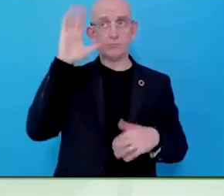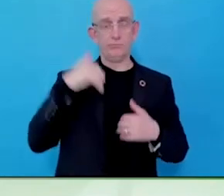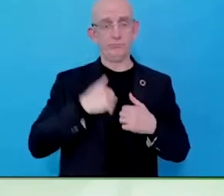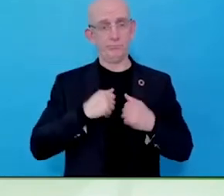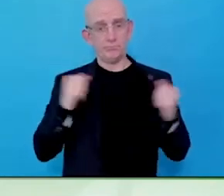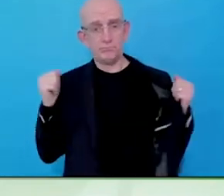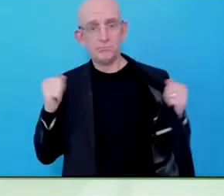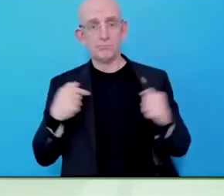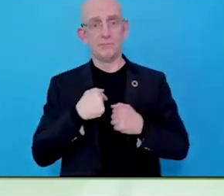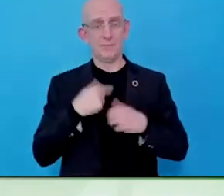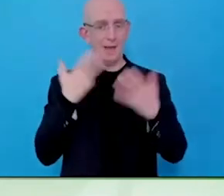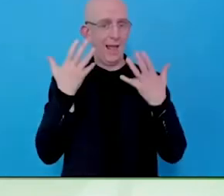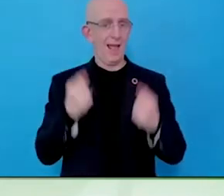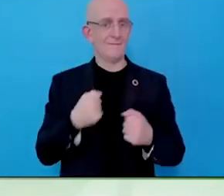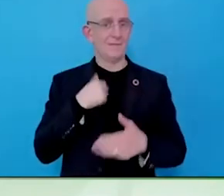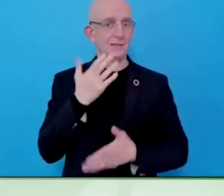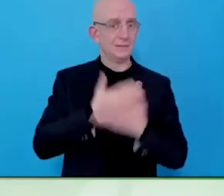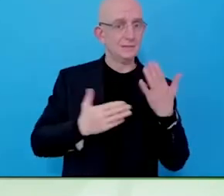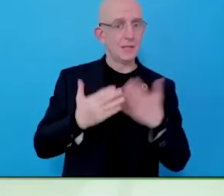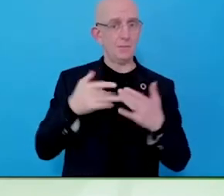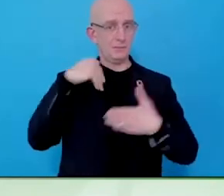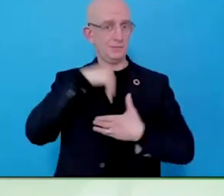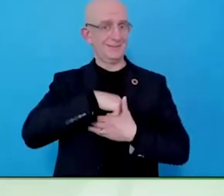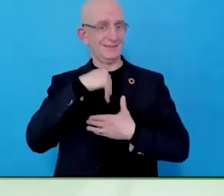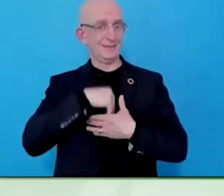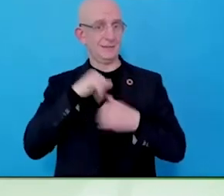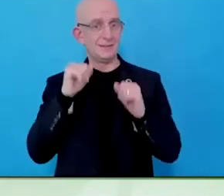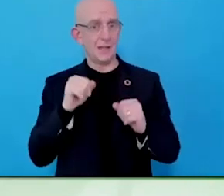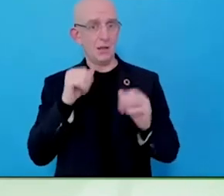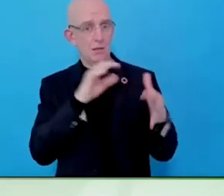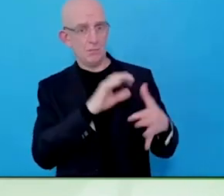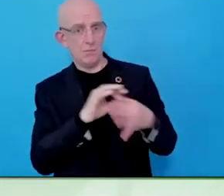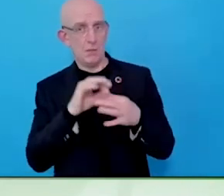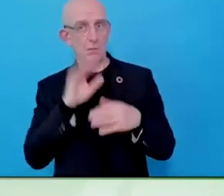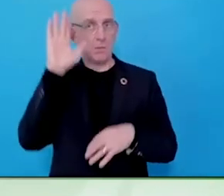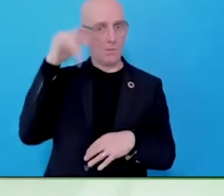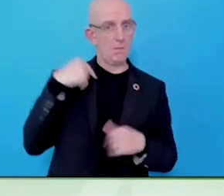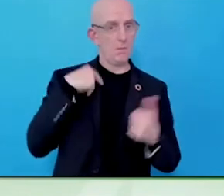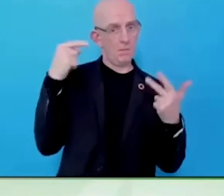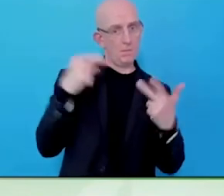That would include talking to their own people but include talking to people in the disability space around them.